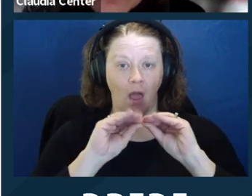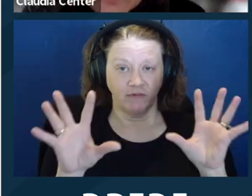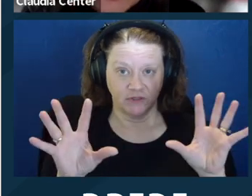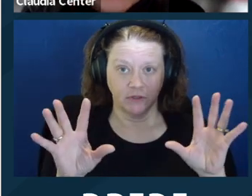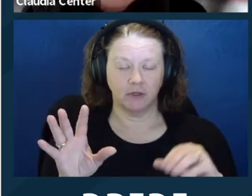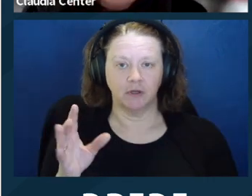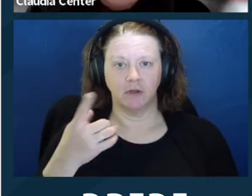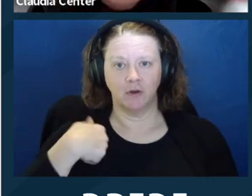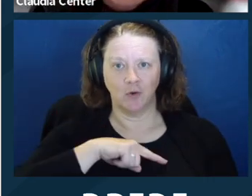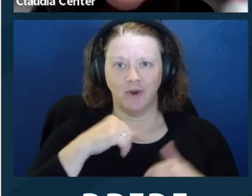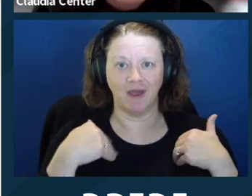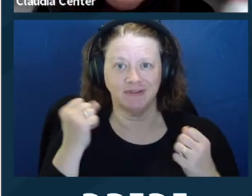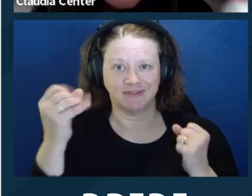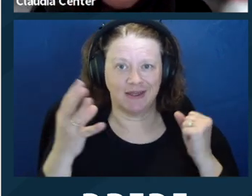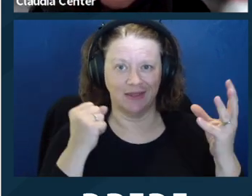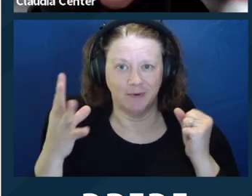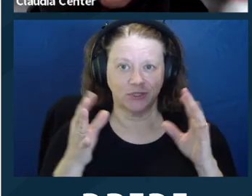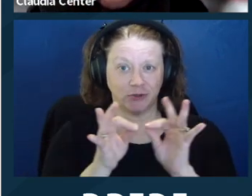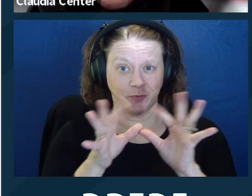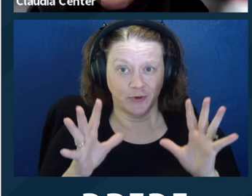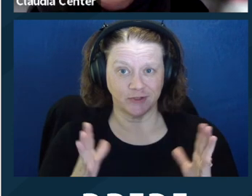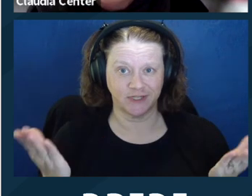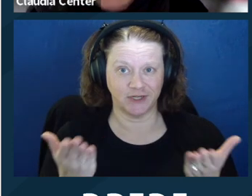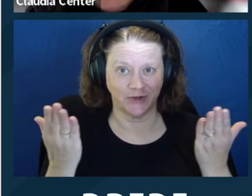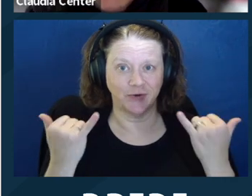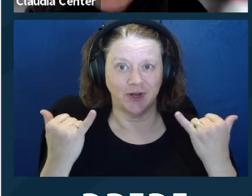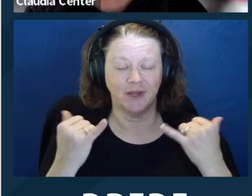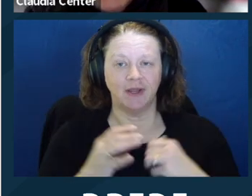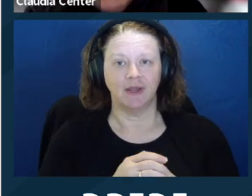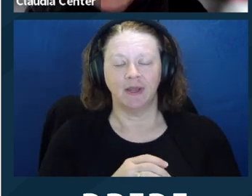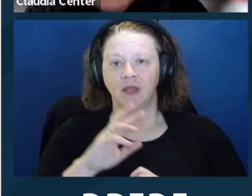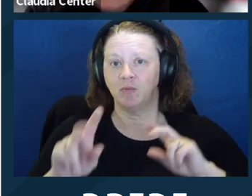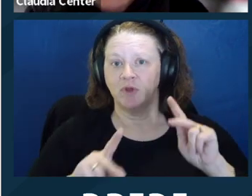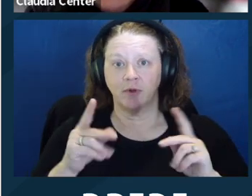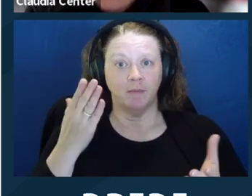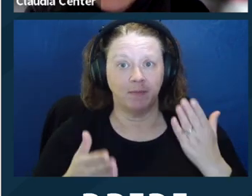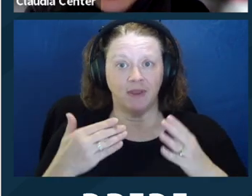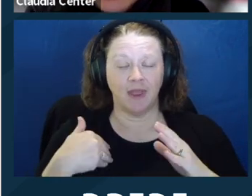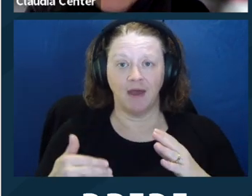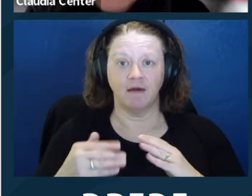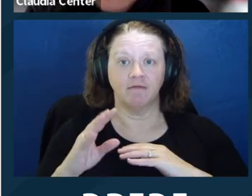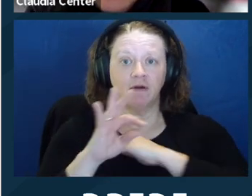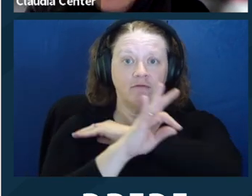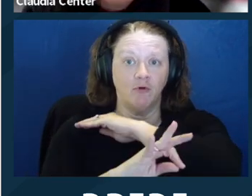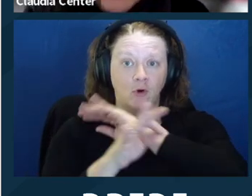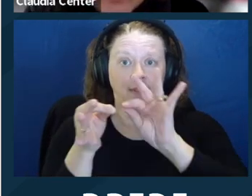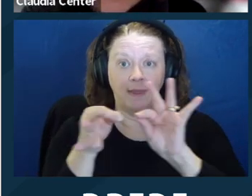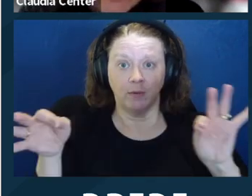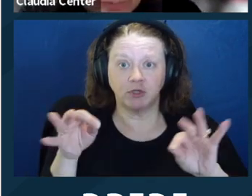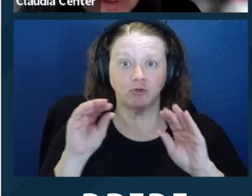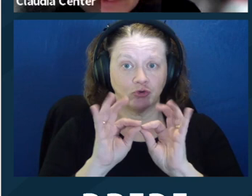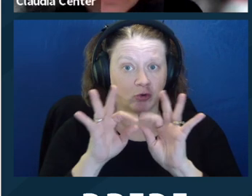interpreters. This type of rule has long been used to include, or to permit the presence